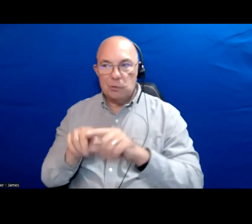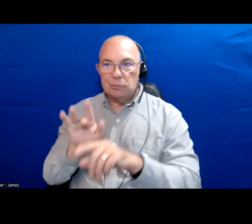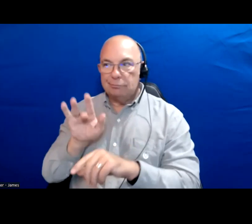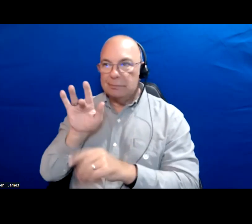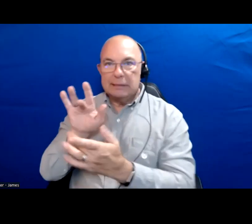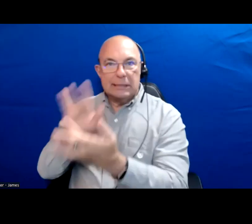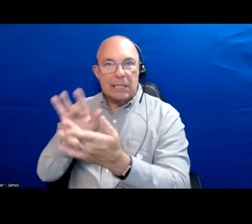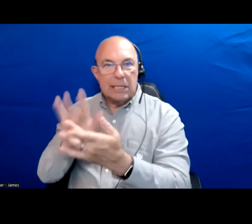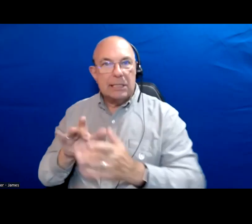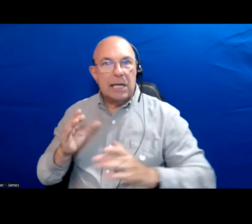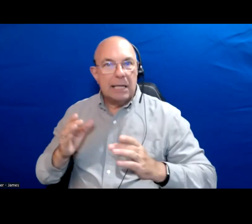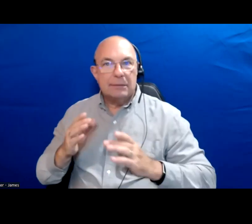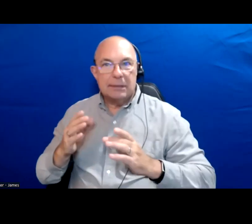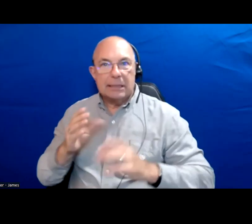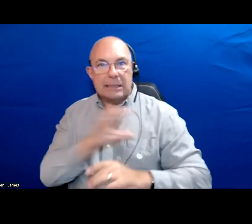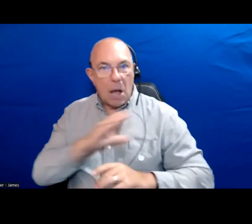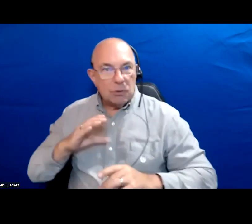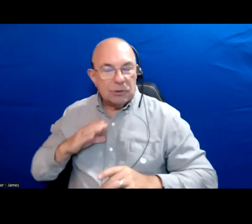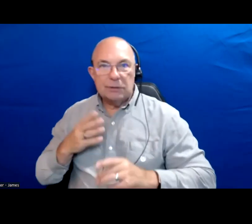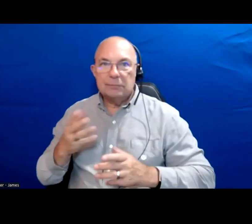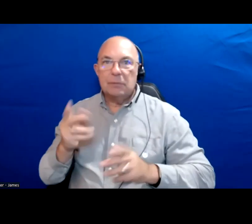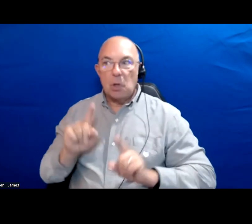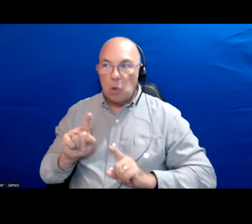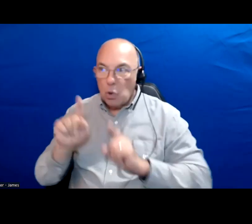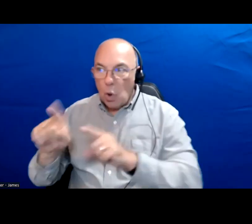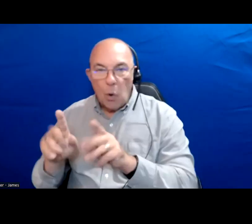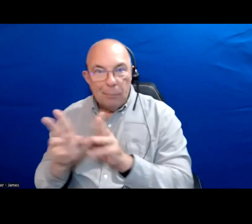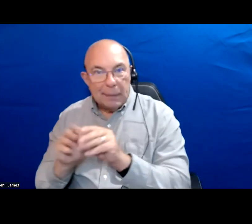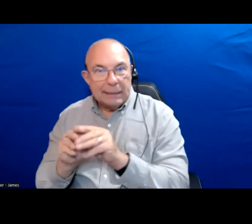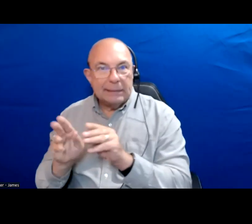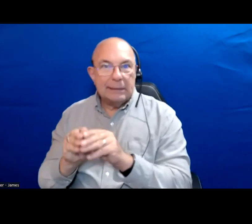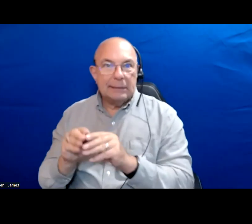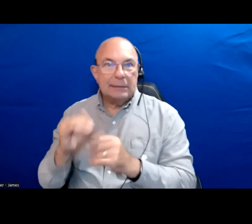and feel heard at City Hall since the number of counselors reduced each counselor is now